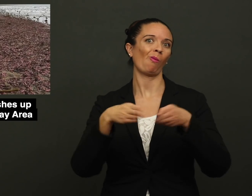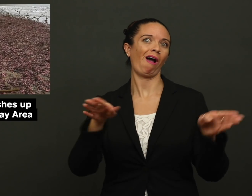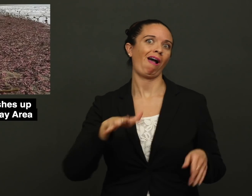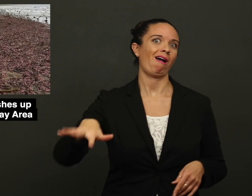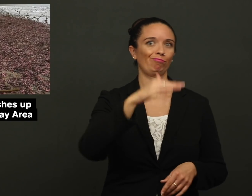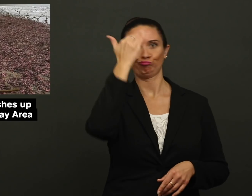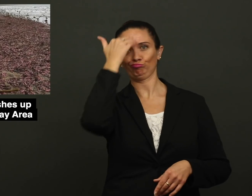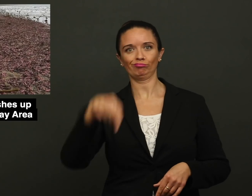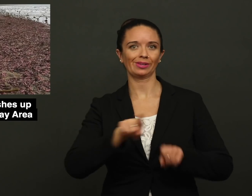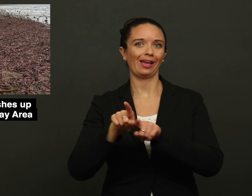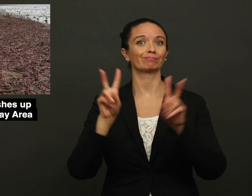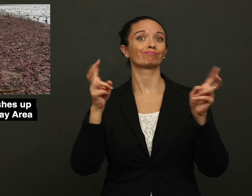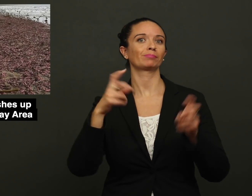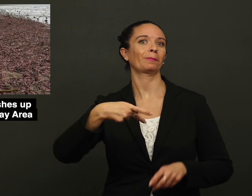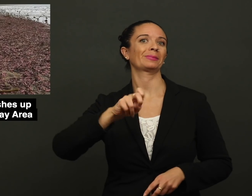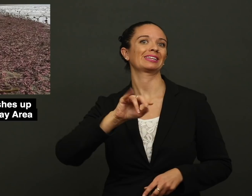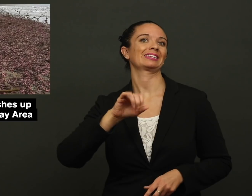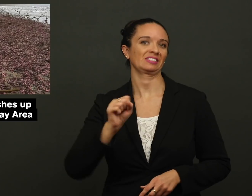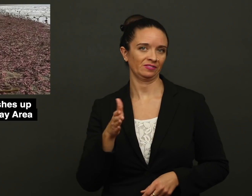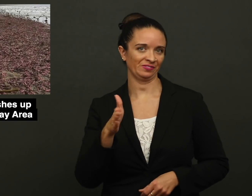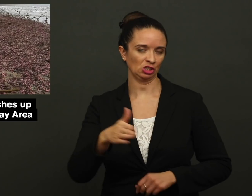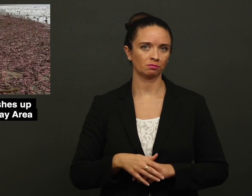but widely known as ‘penis fish.’